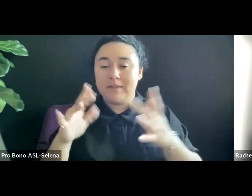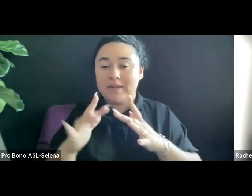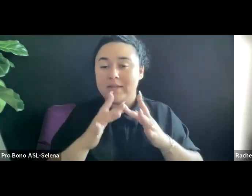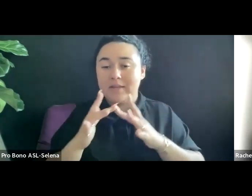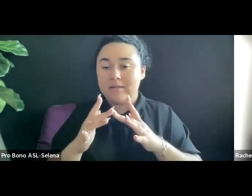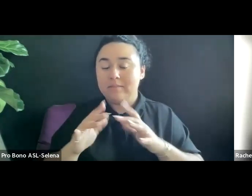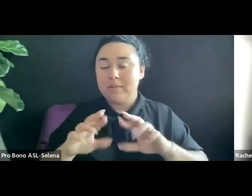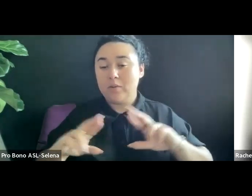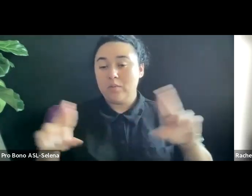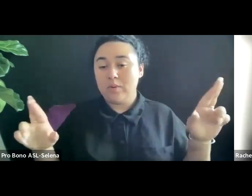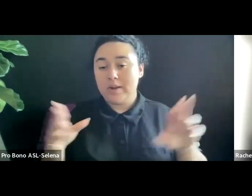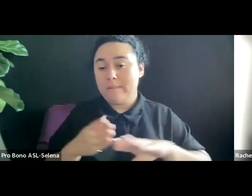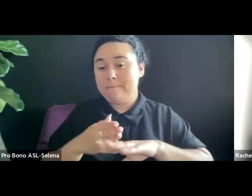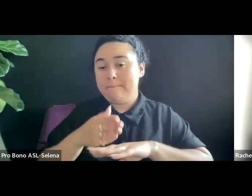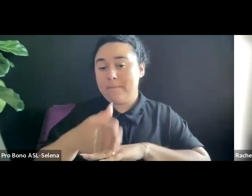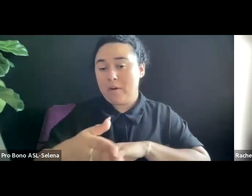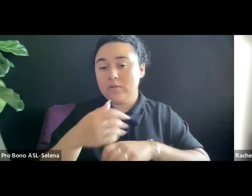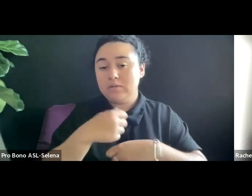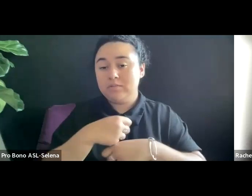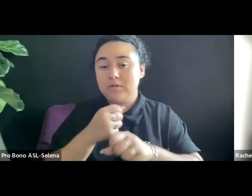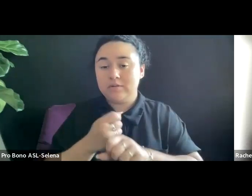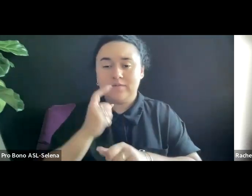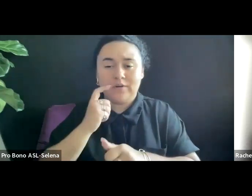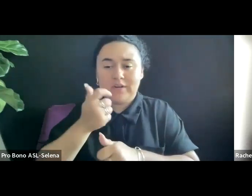CHANNEL TO HAVE THEIR OWN VERSION TO AIR.